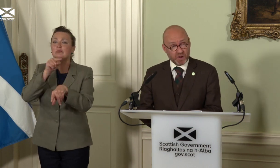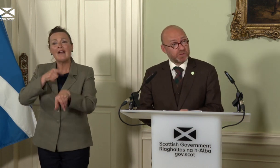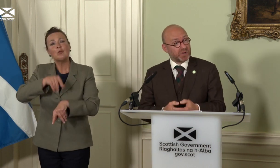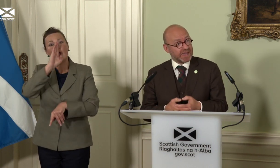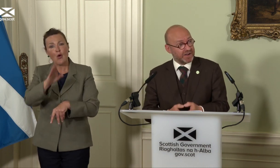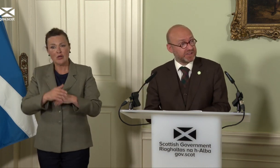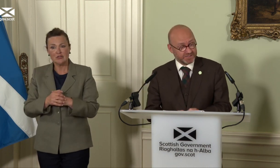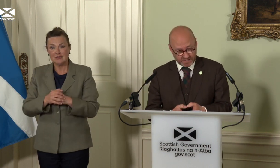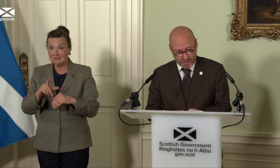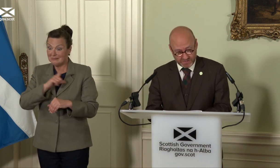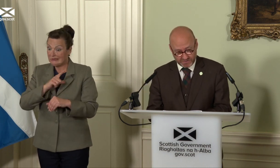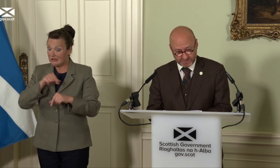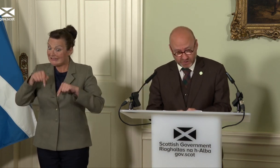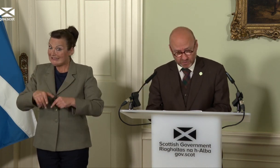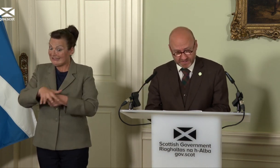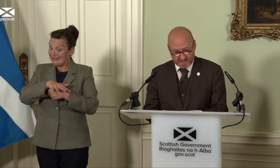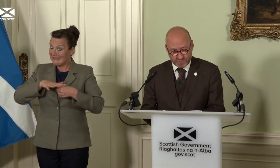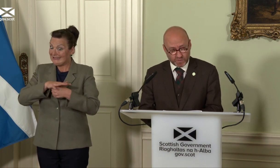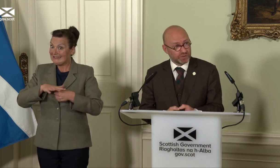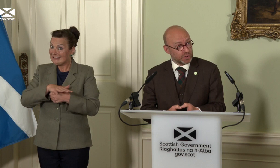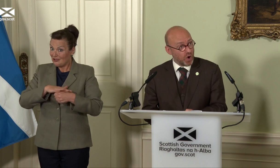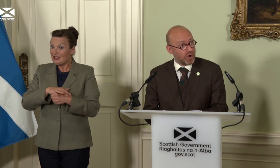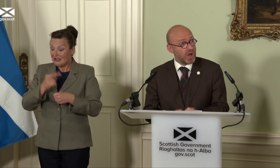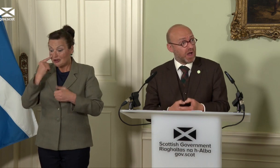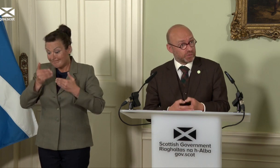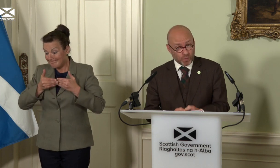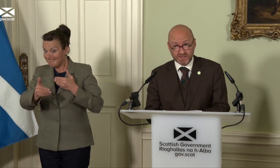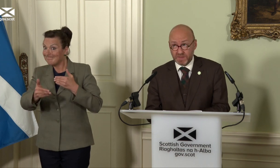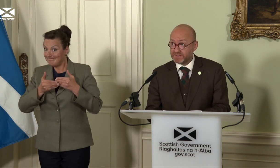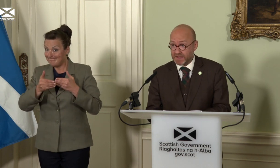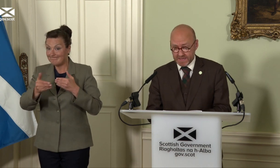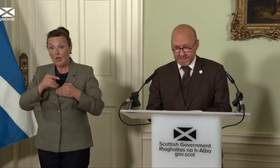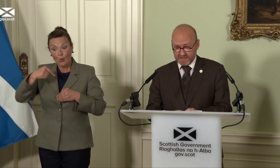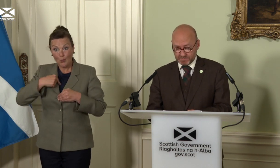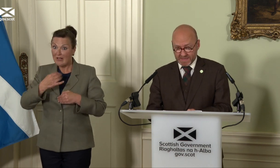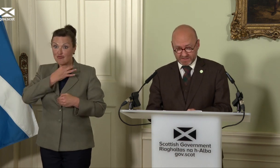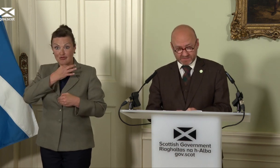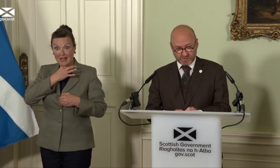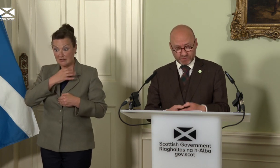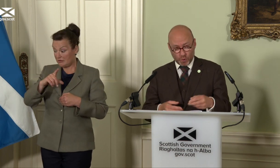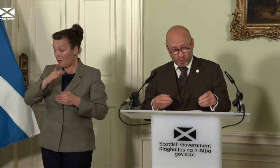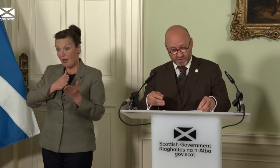the precarious situation Scotland is in for as long as Westminster is making decisions over us.